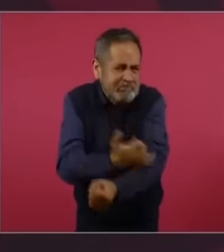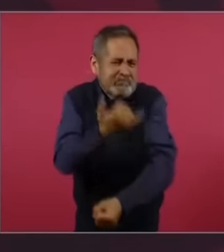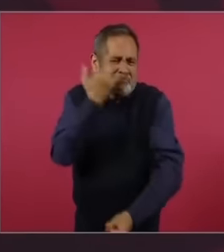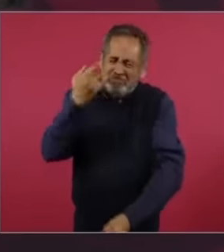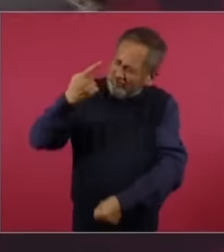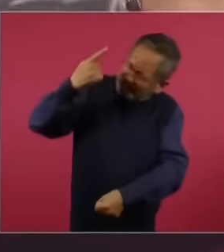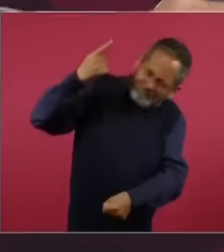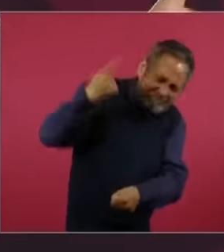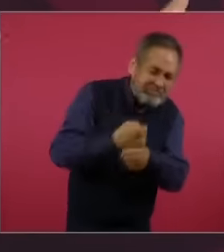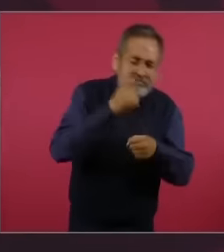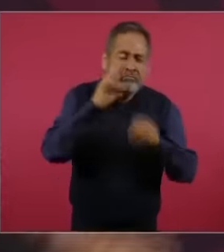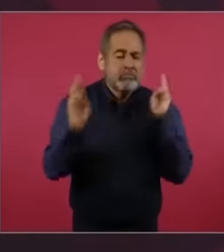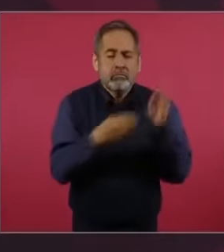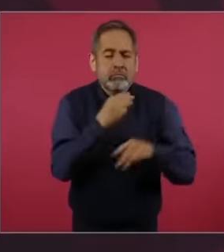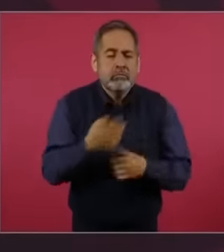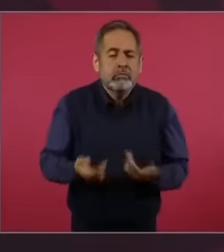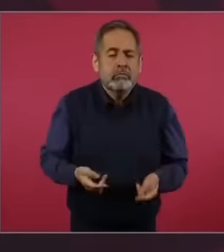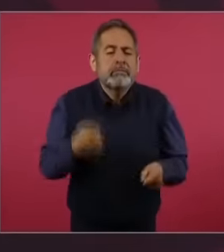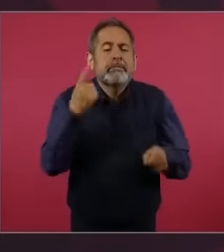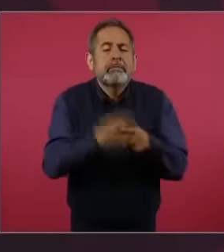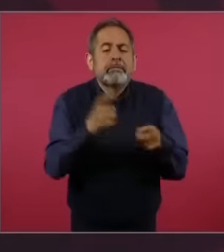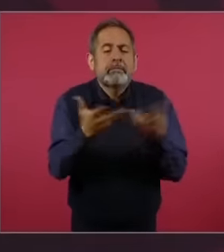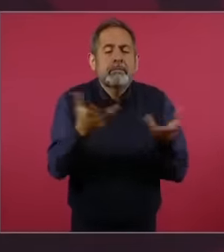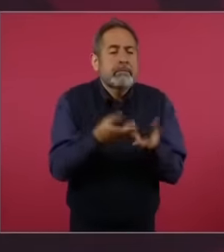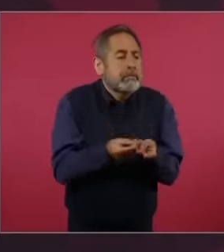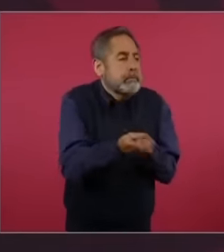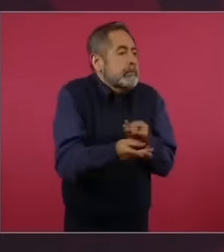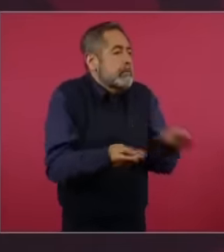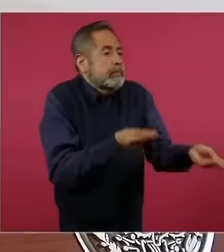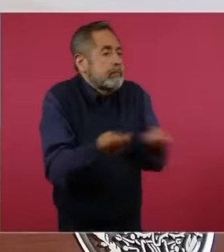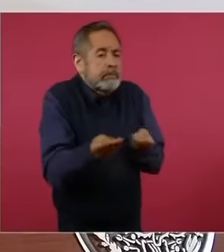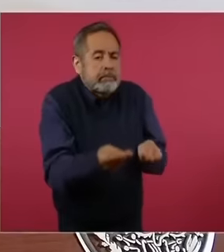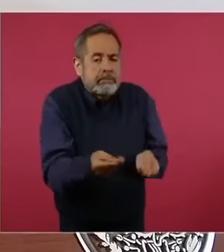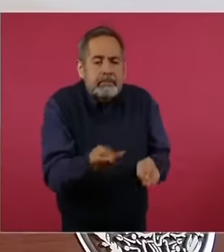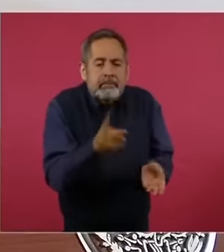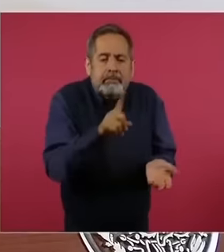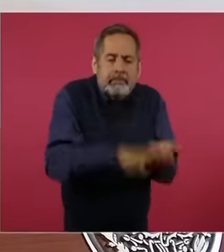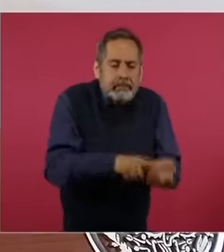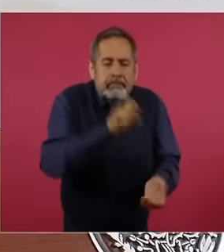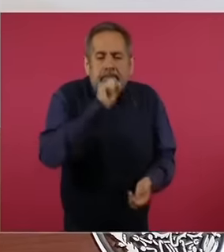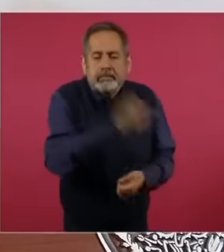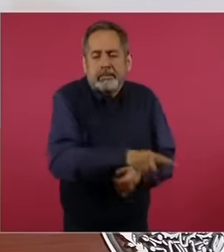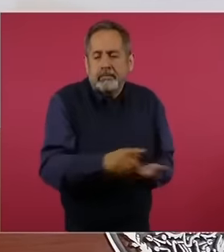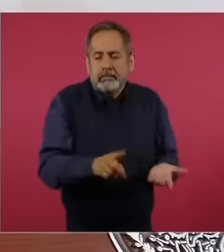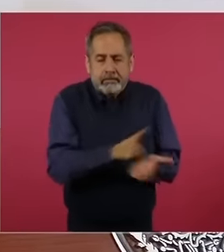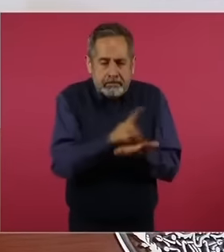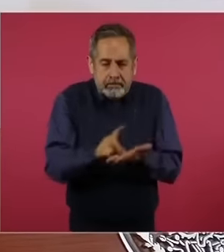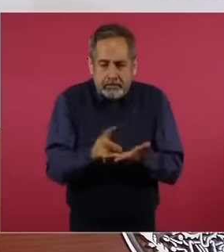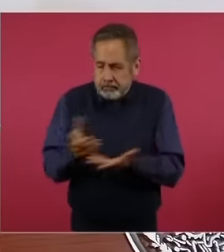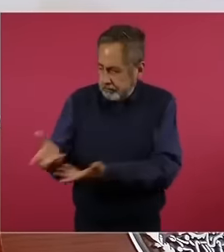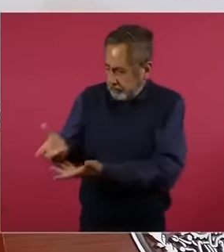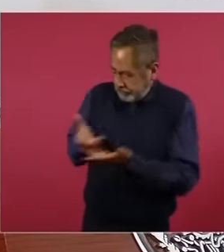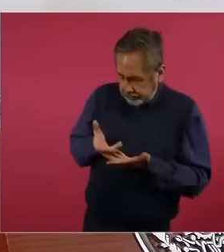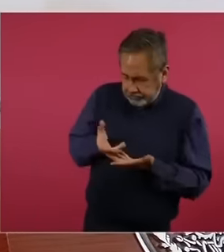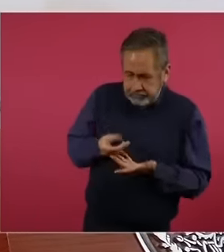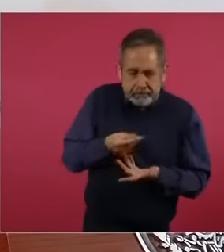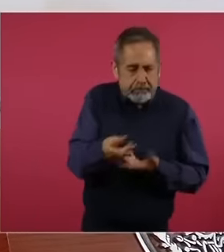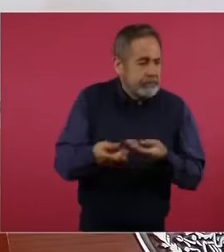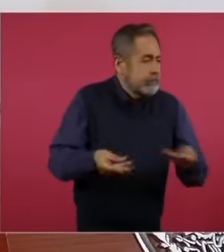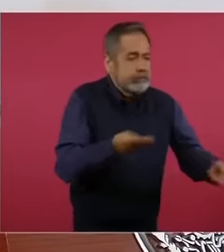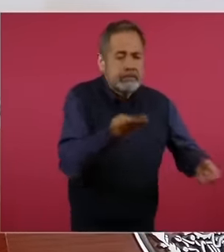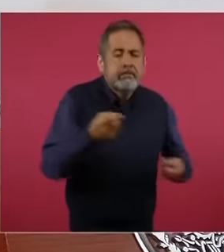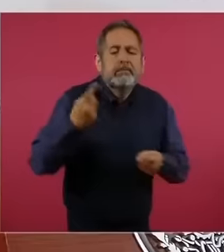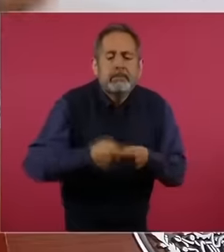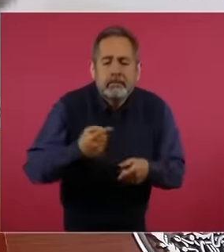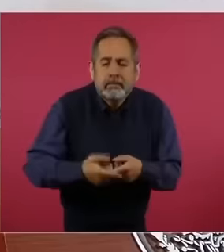distributes the drugs. Ah, but the